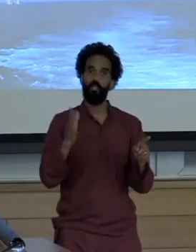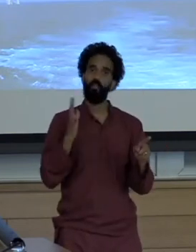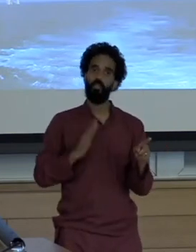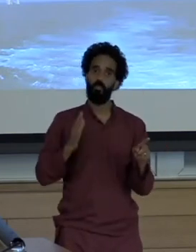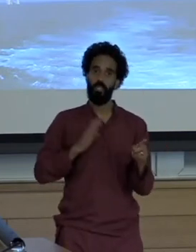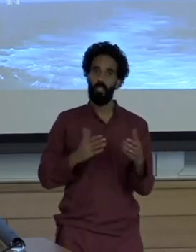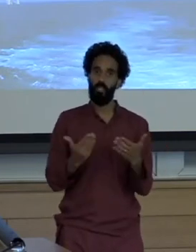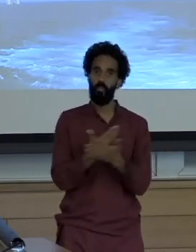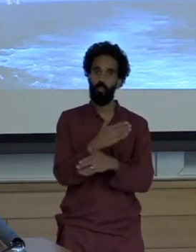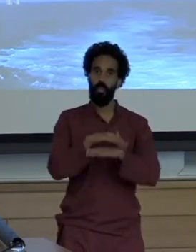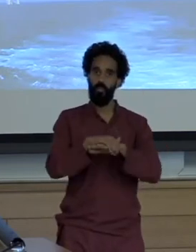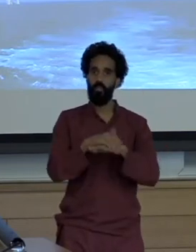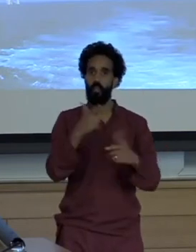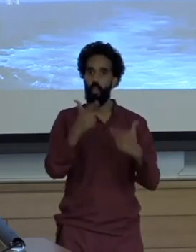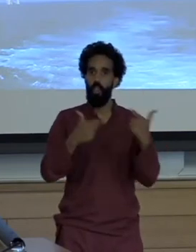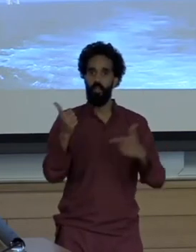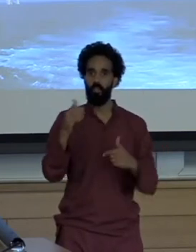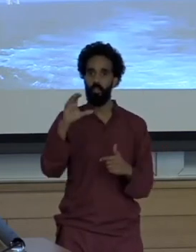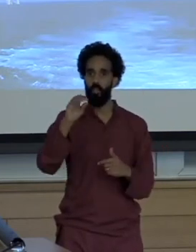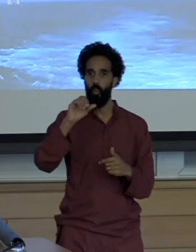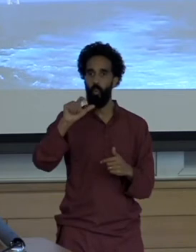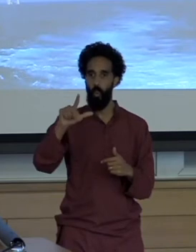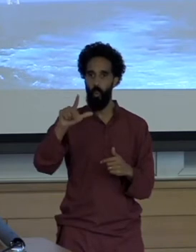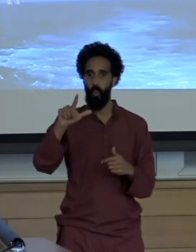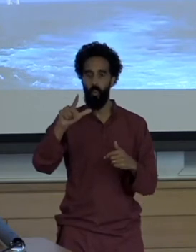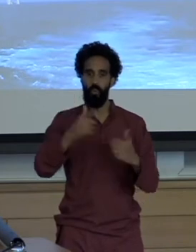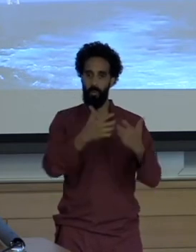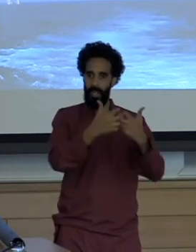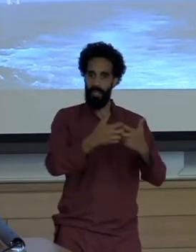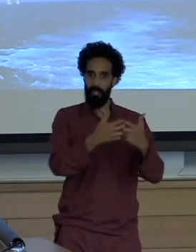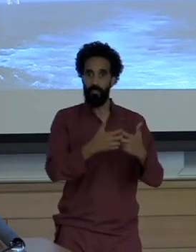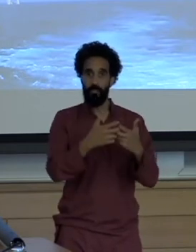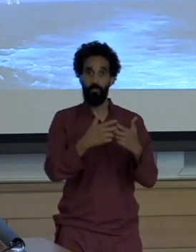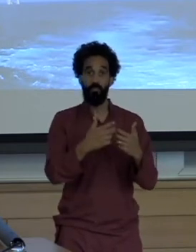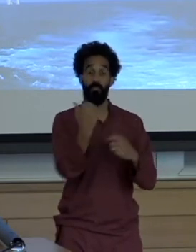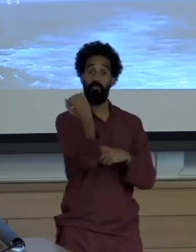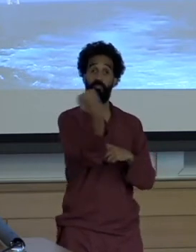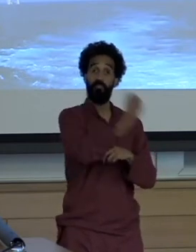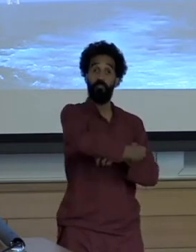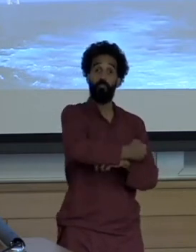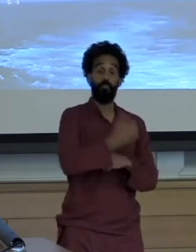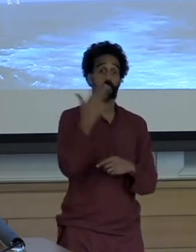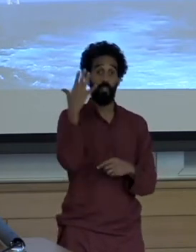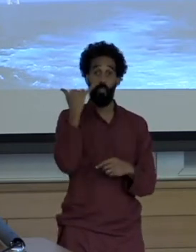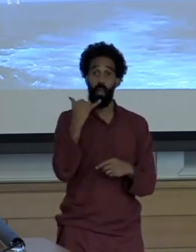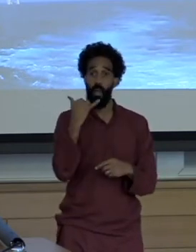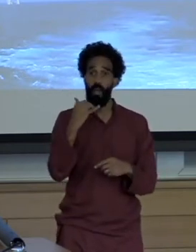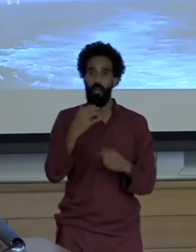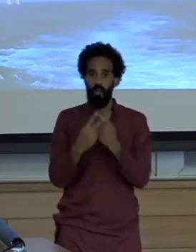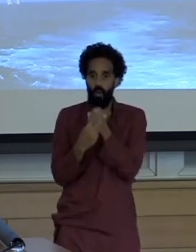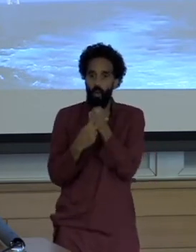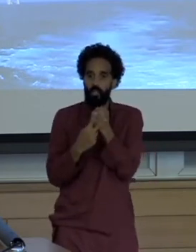Coal plant and it came crashing down thanks to lawsuits filed by conservation groups that showed